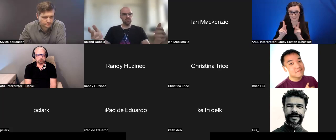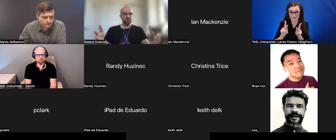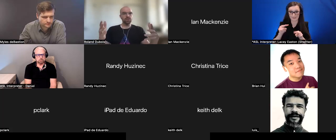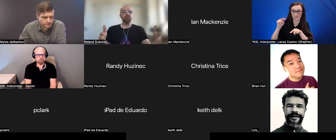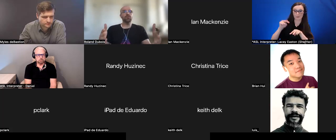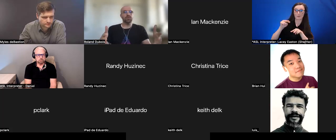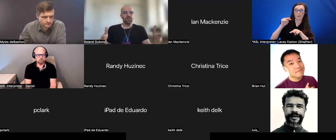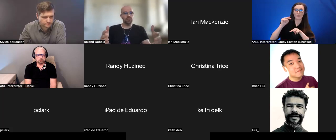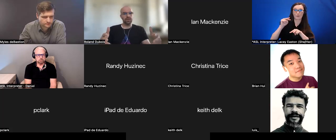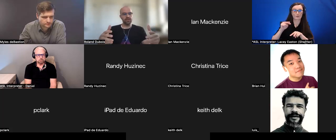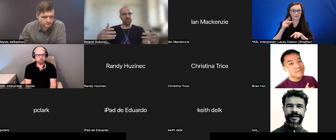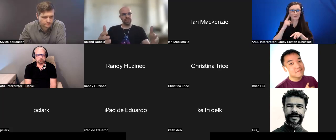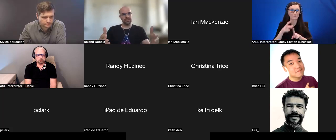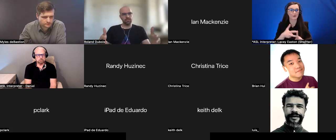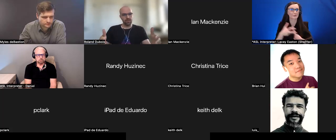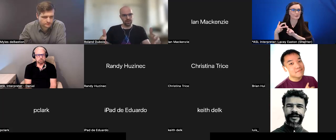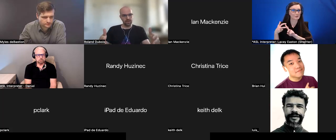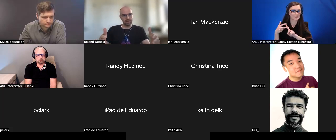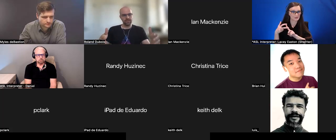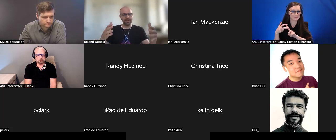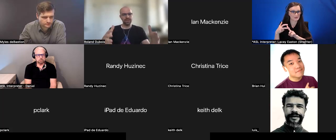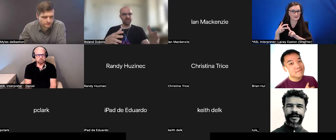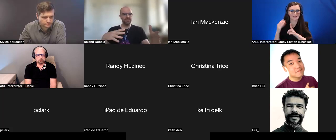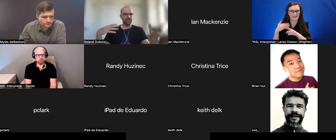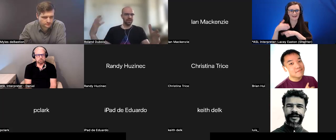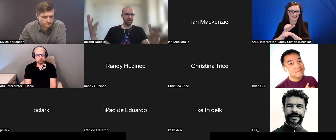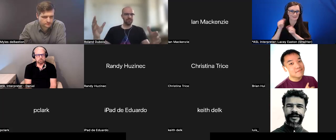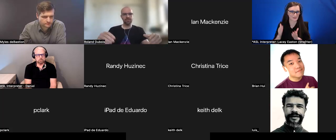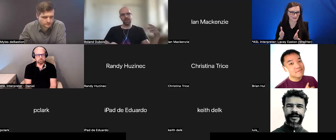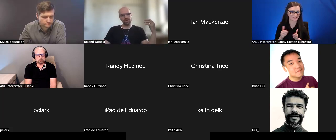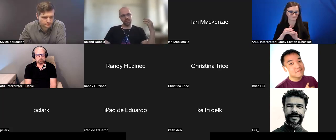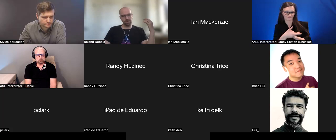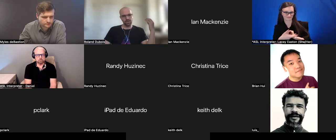to recruit their next employees -- that is another layer. I've talked about the